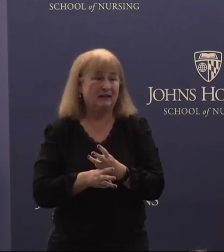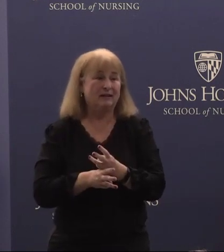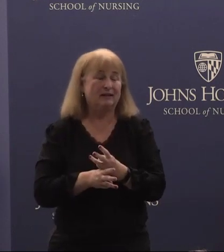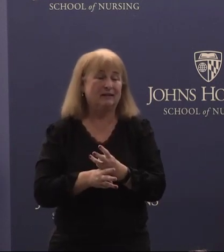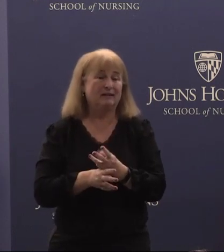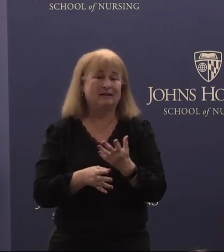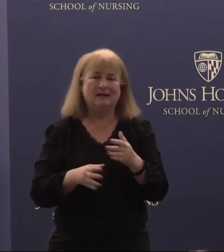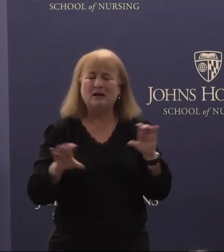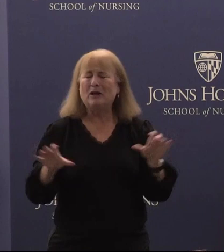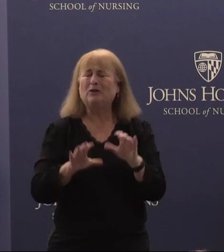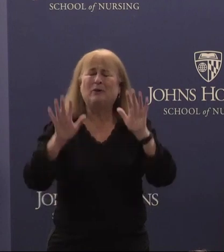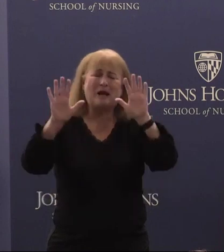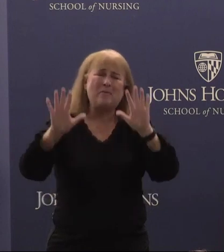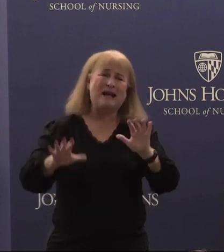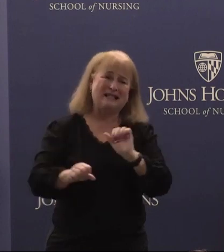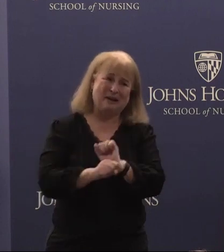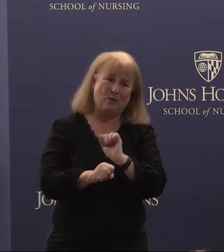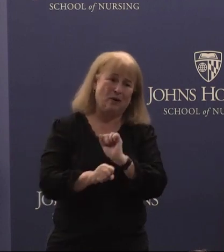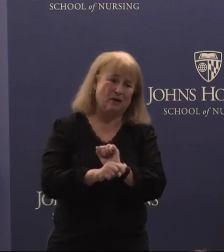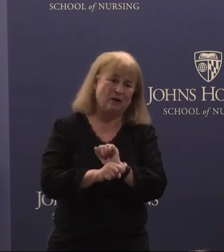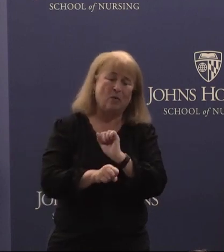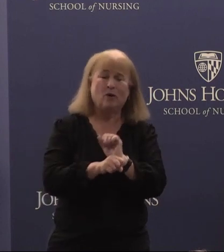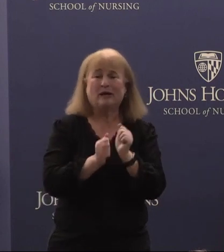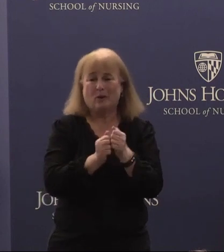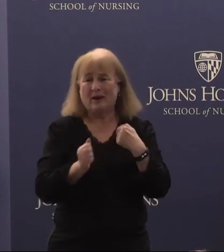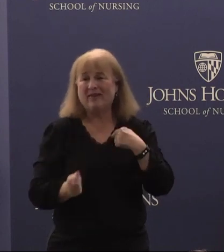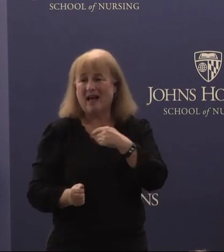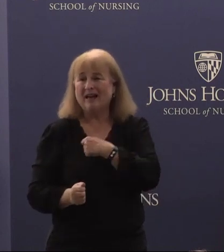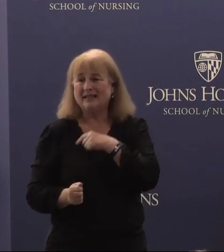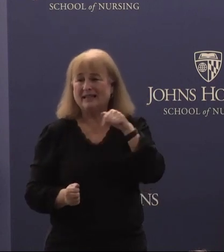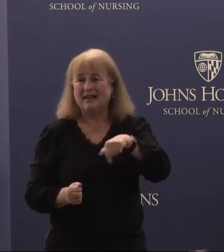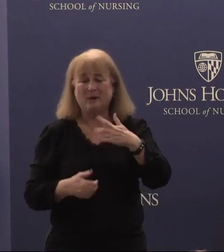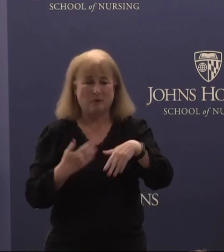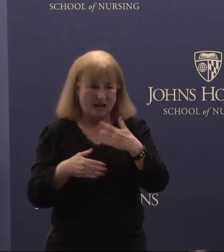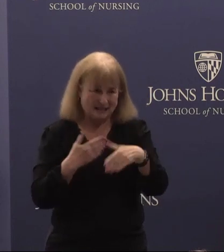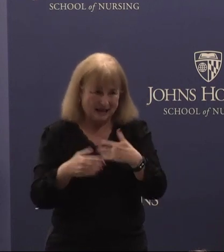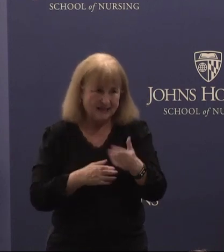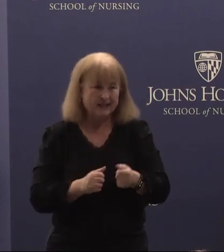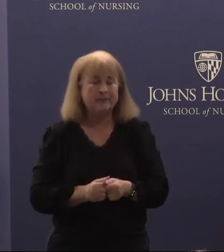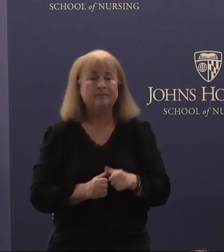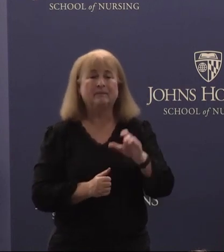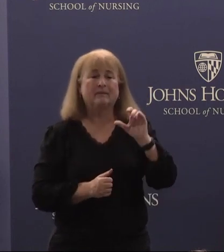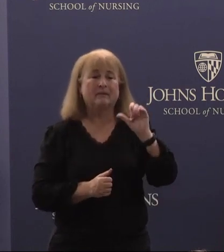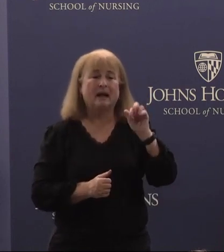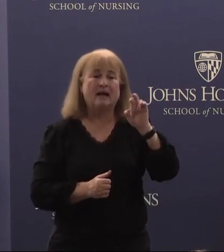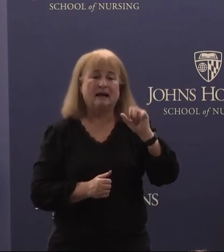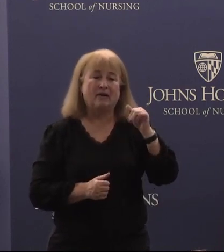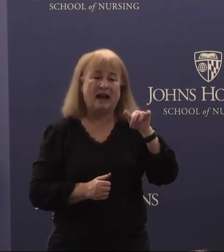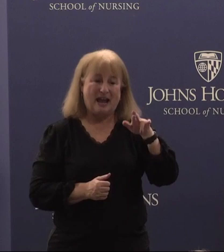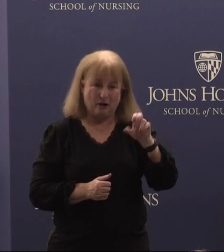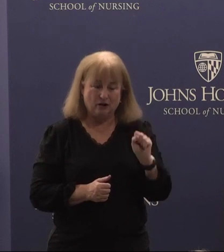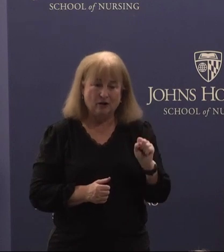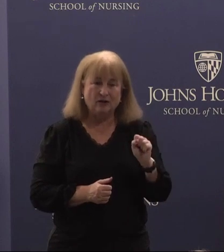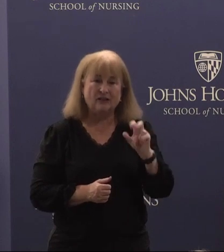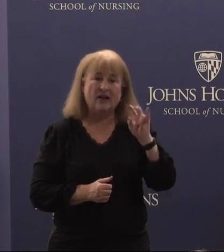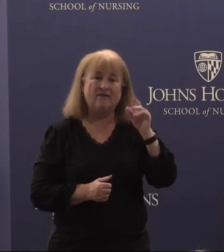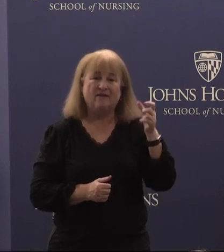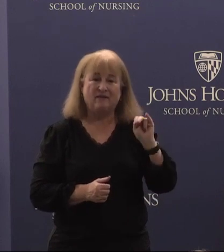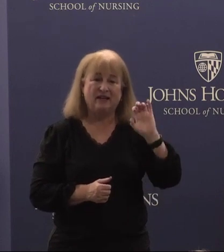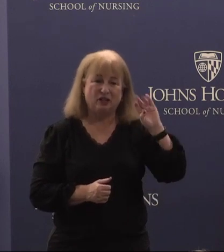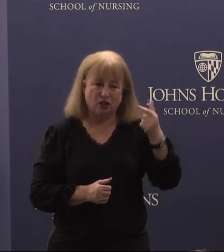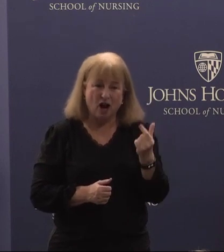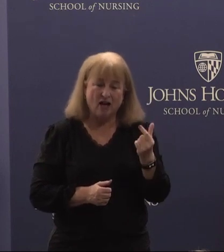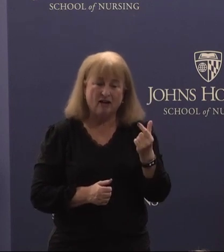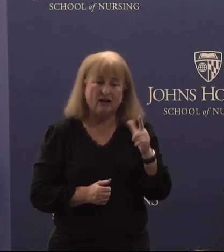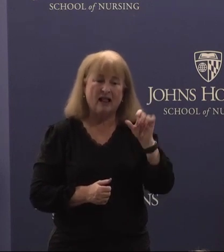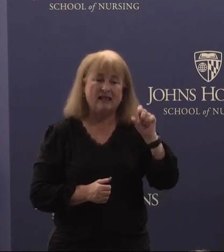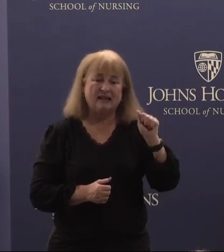doing amazing work and working with us in this process. Kara Ayers, Vivian Chung, Lisa Ione,